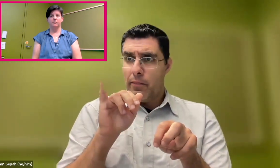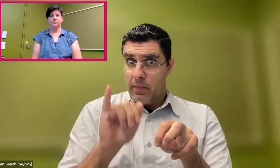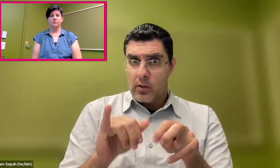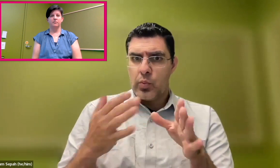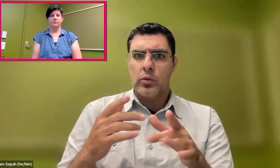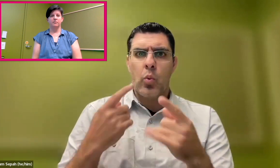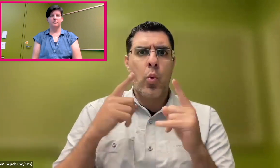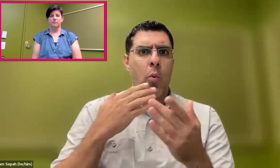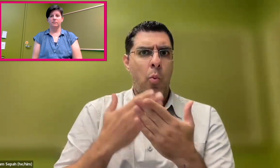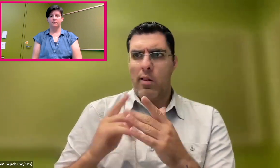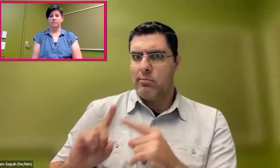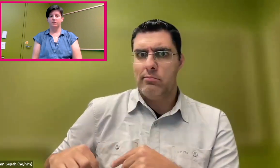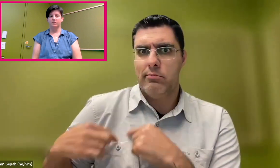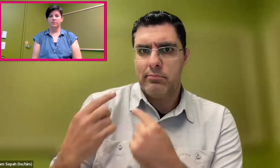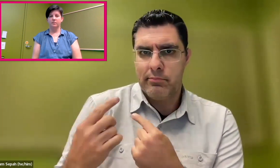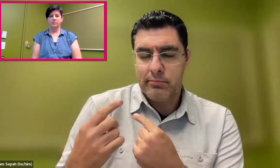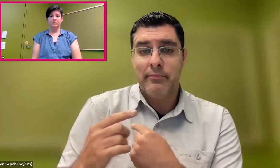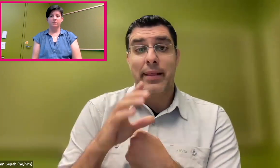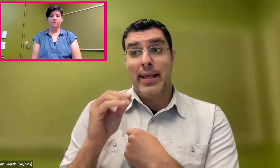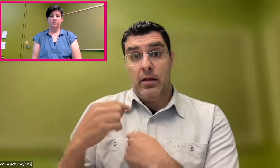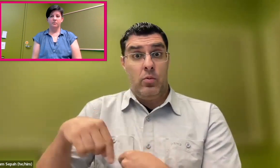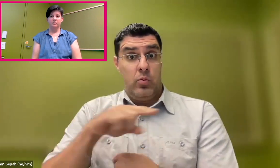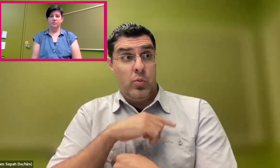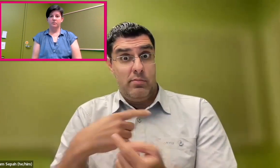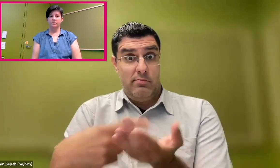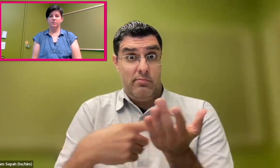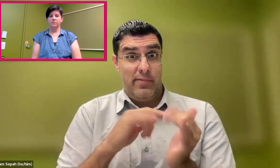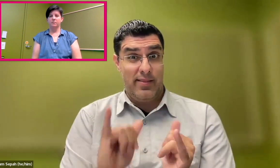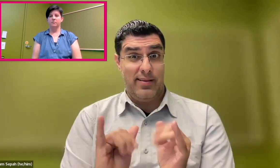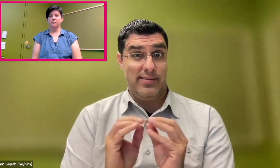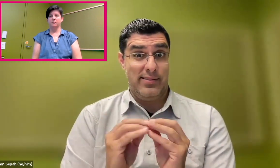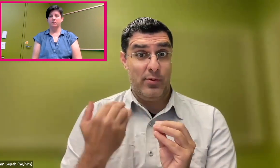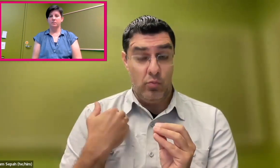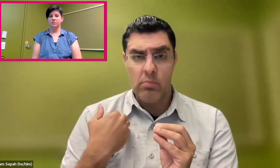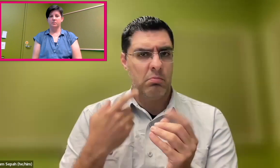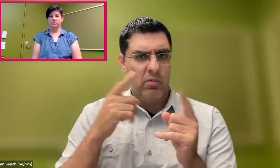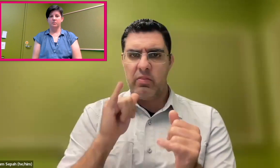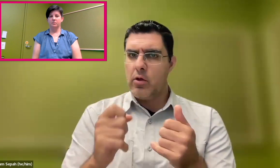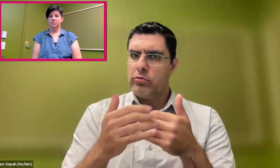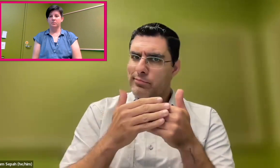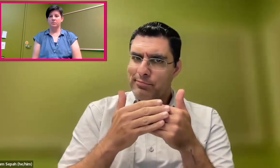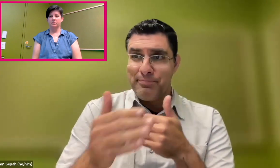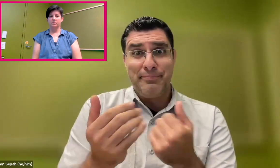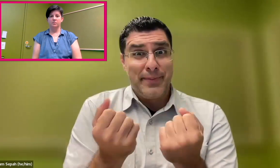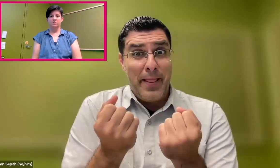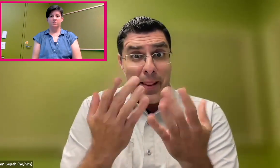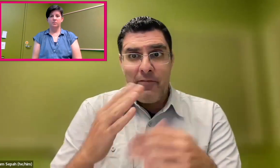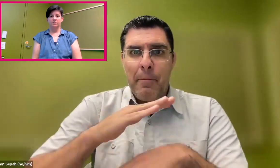going on, and the two of us watching something together is just a wonderful experience. So on that panel, we were saying that we